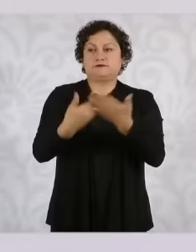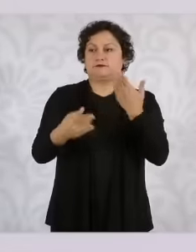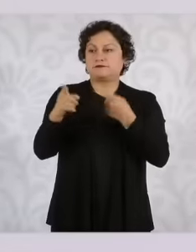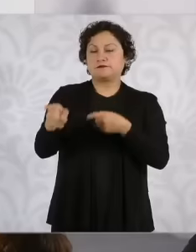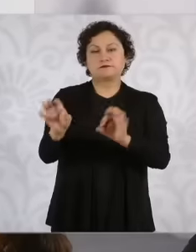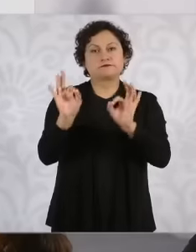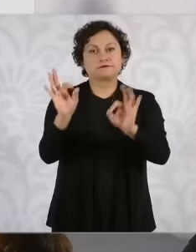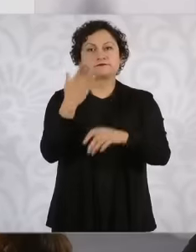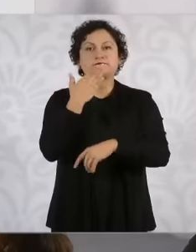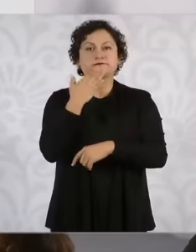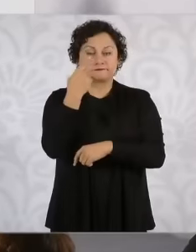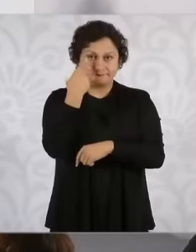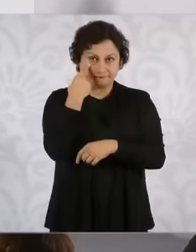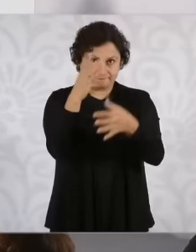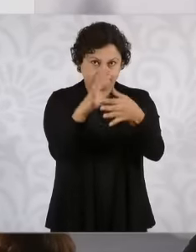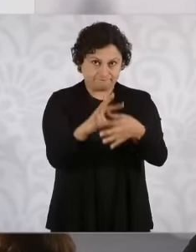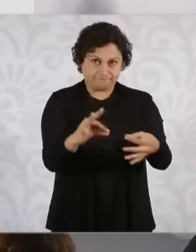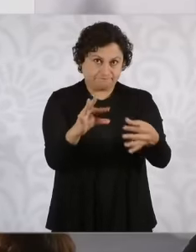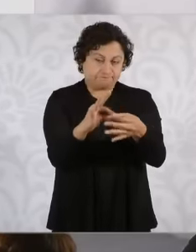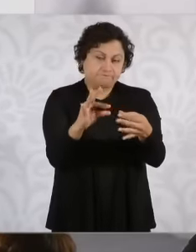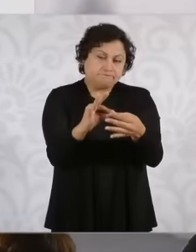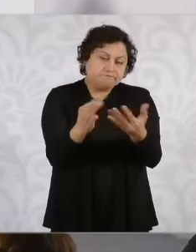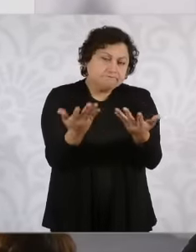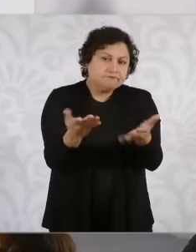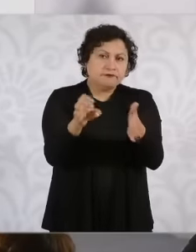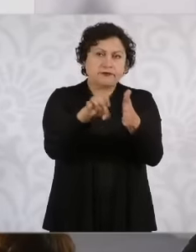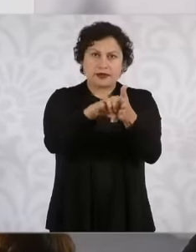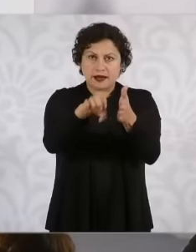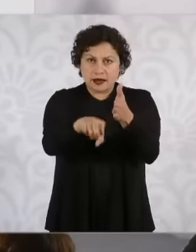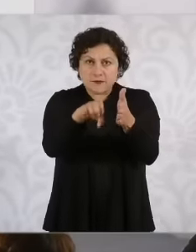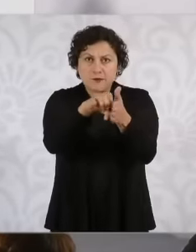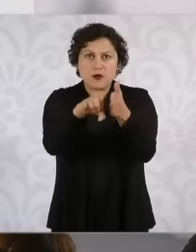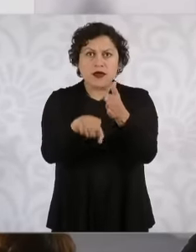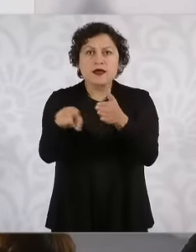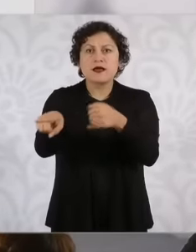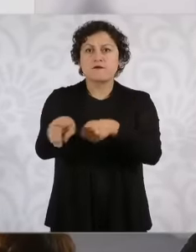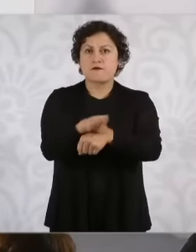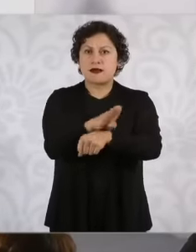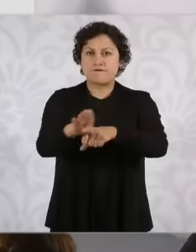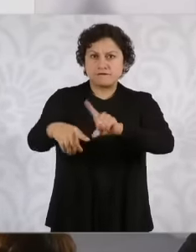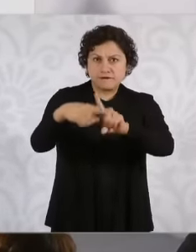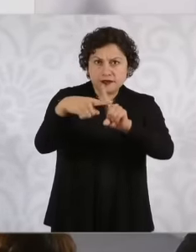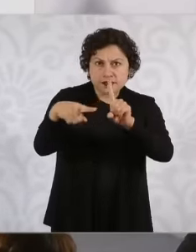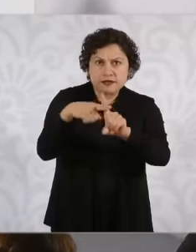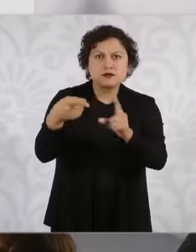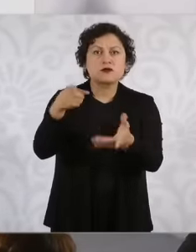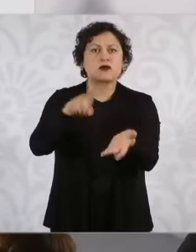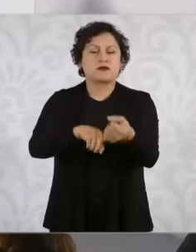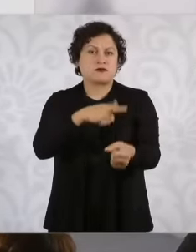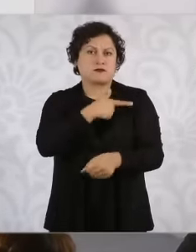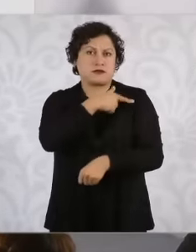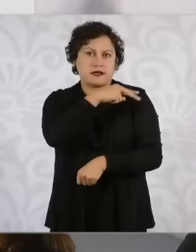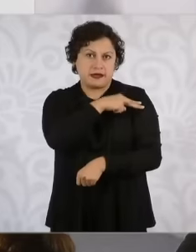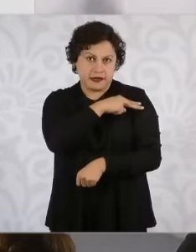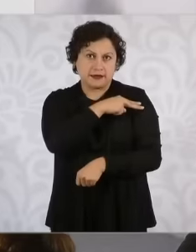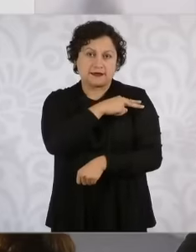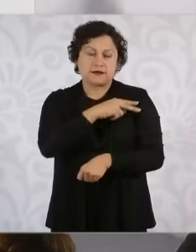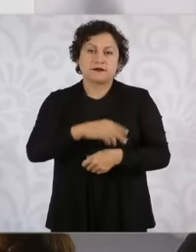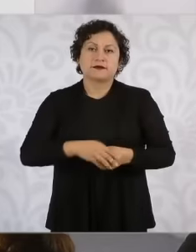I give you some benefits that the elements of the national guard or the eh